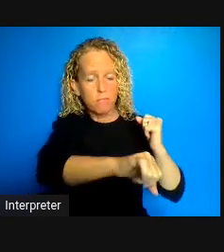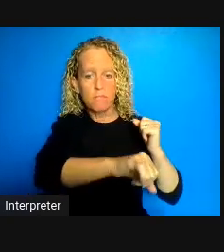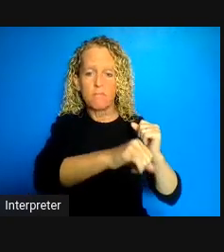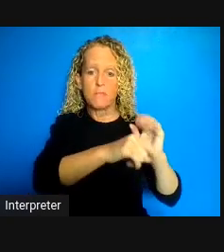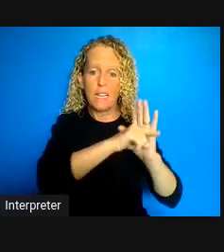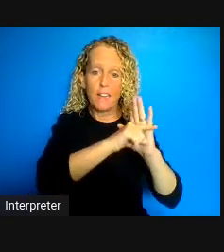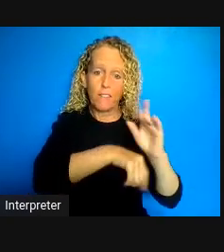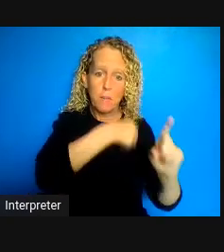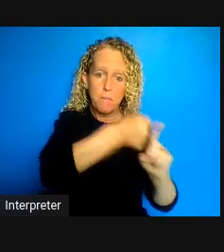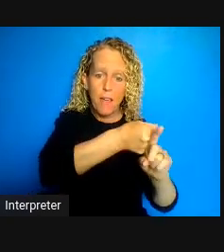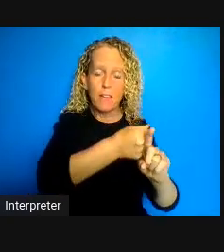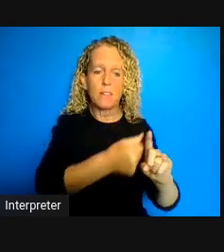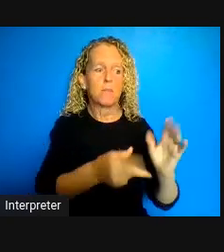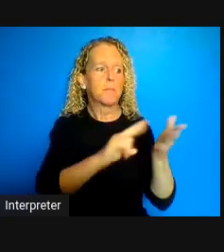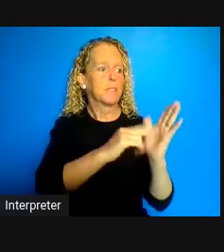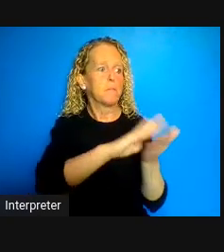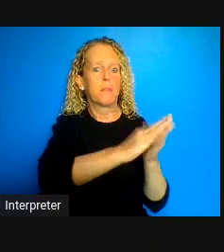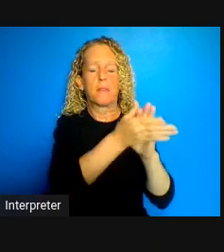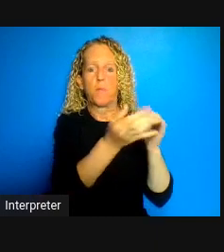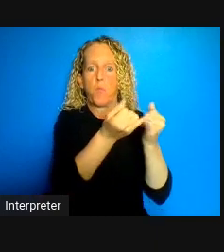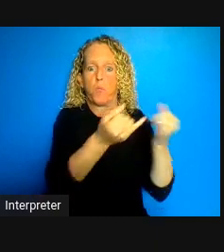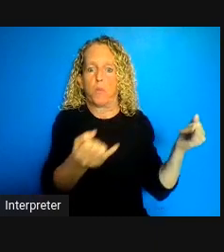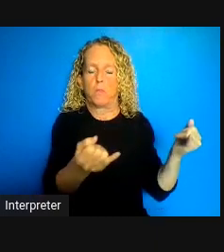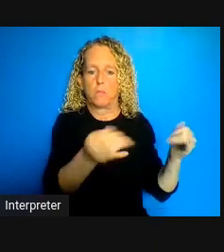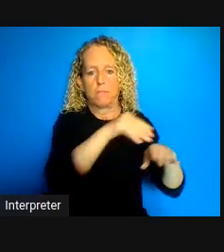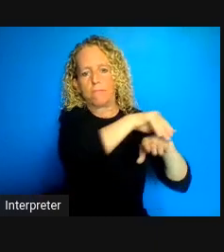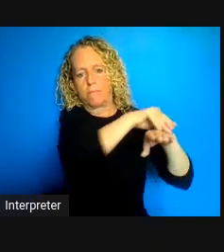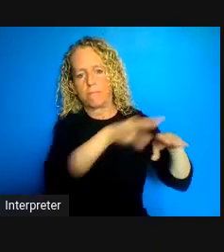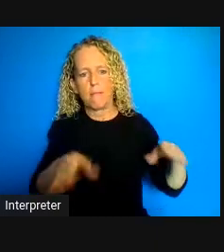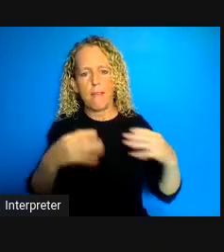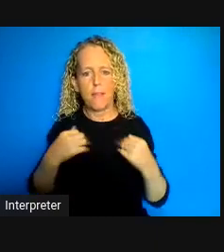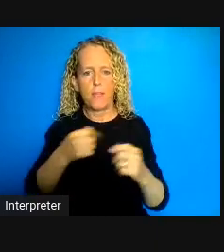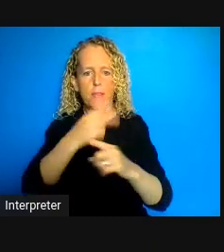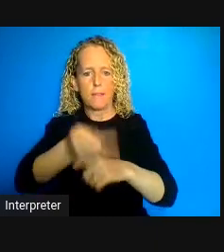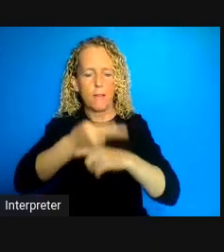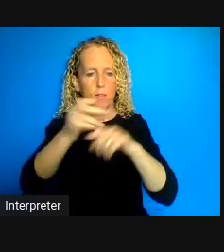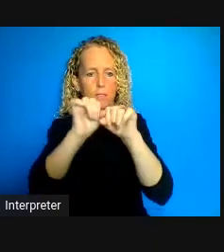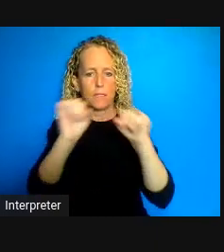really impacts all of us and more so they are going to return to their